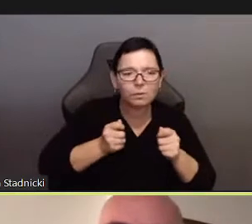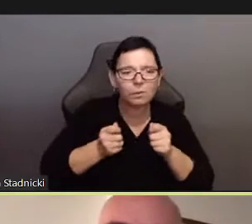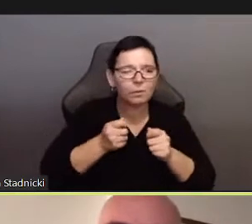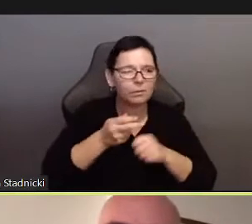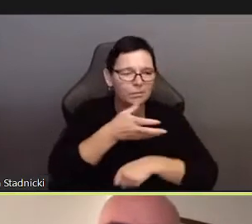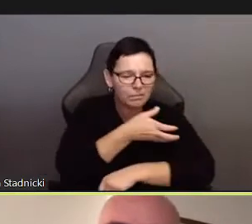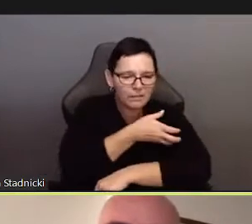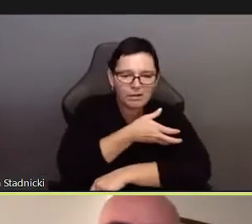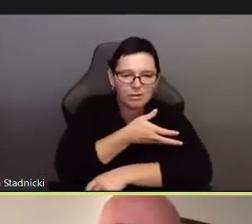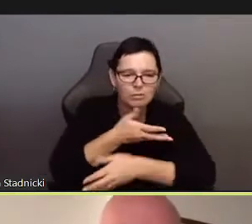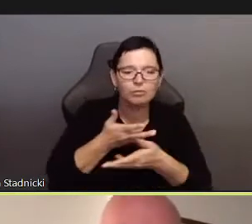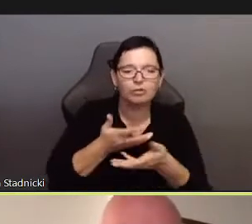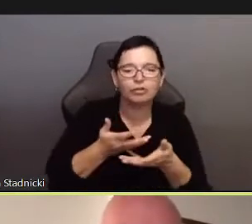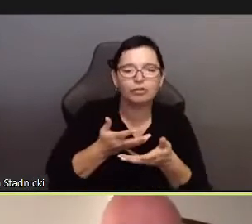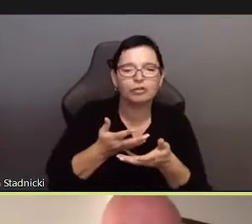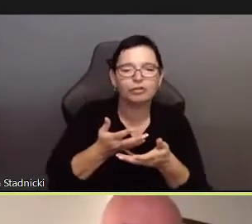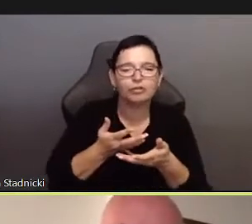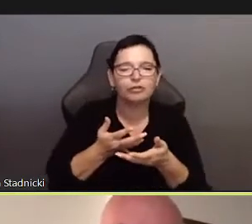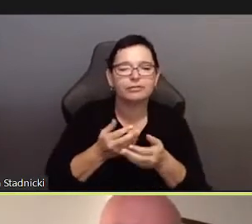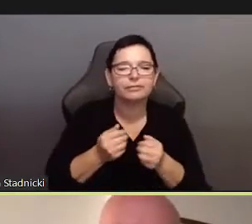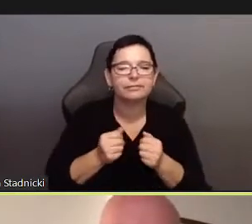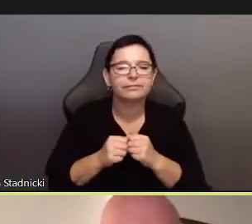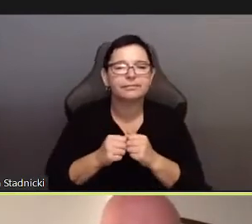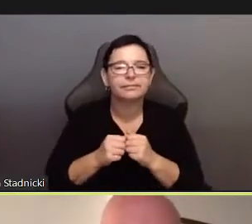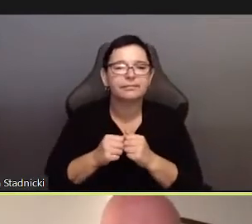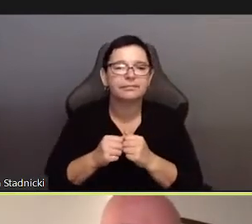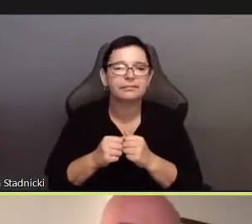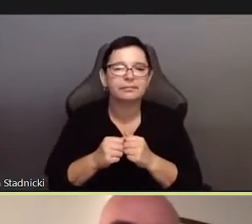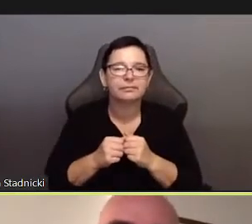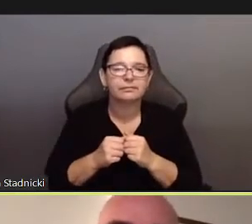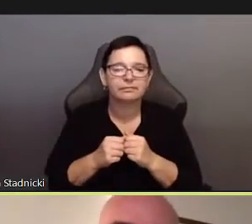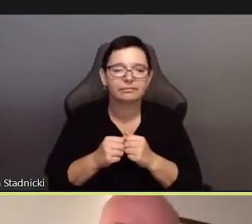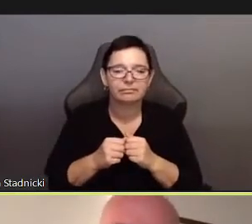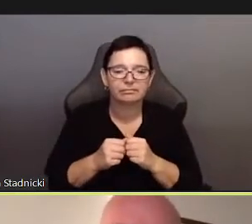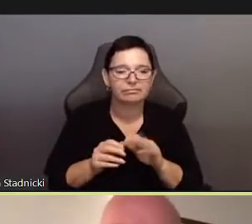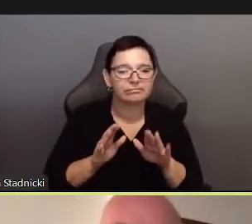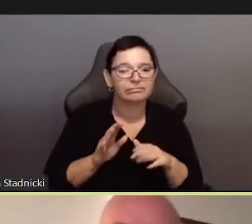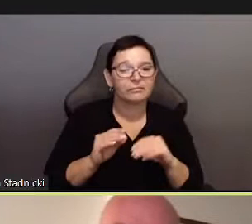Phililps argues, noticing one’s own exclusion might be the source of recognition.